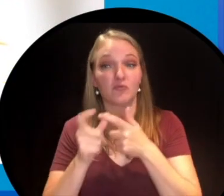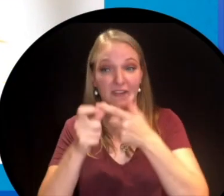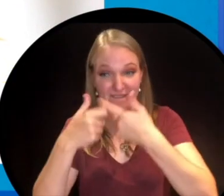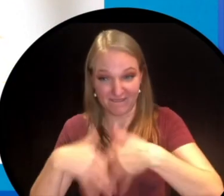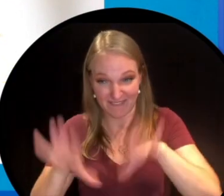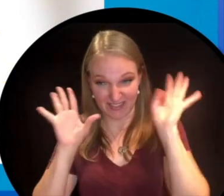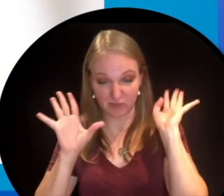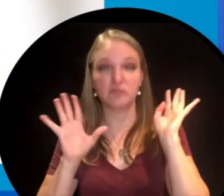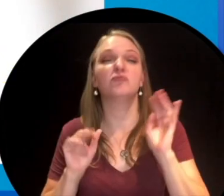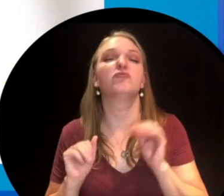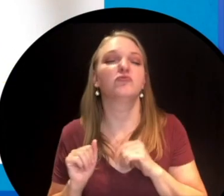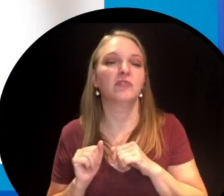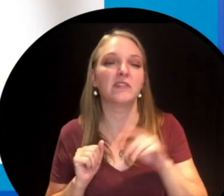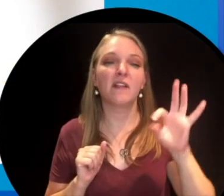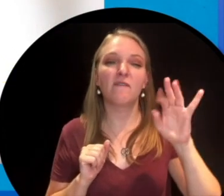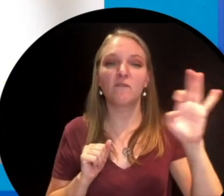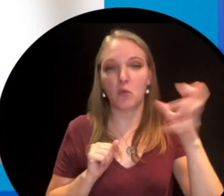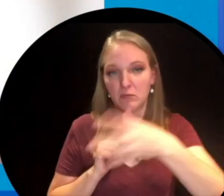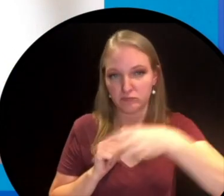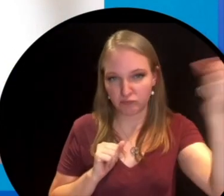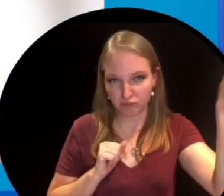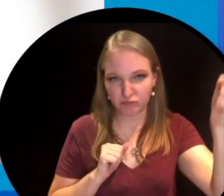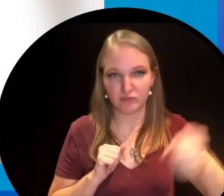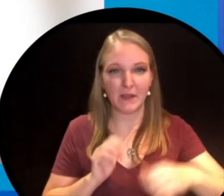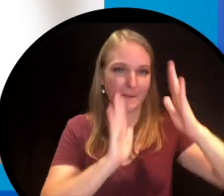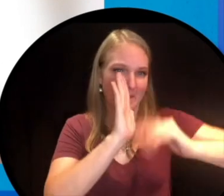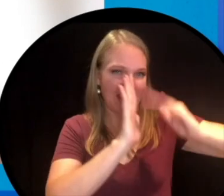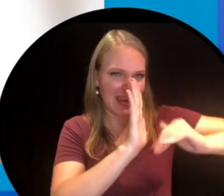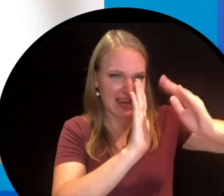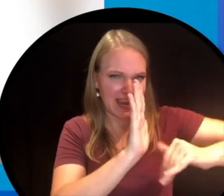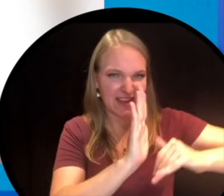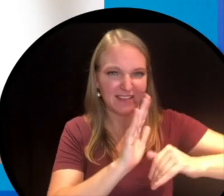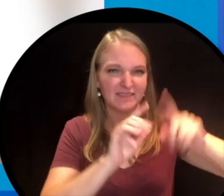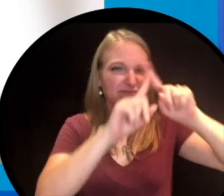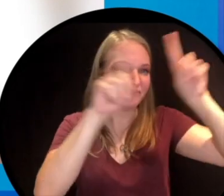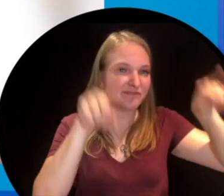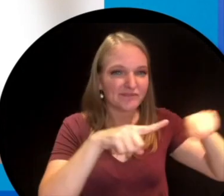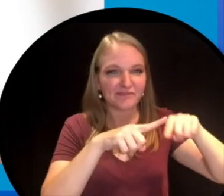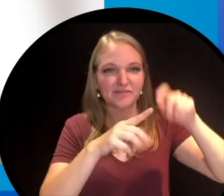Ford took back the van. They painted it to get rid of all of the marathon of hope signage.